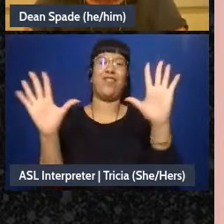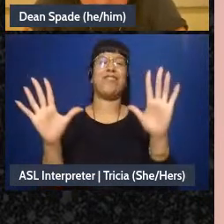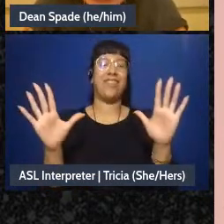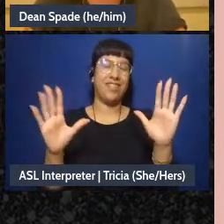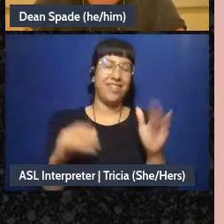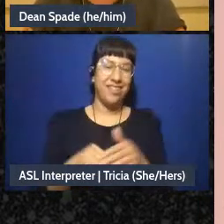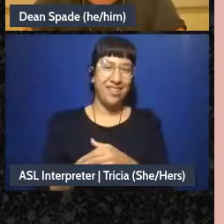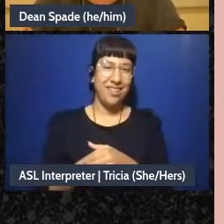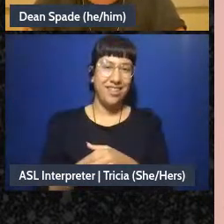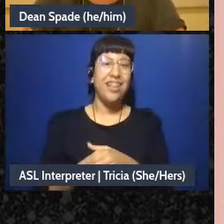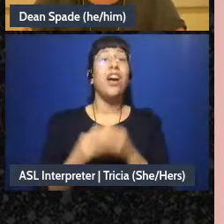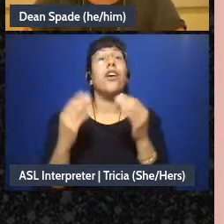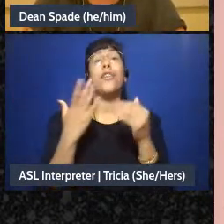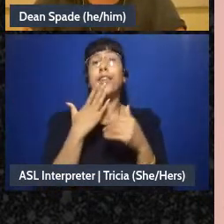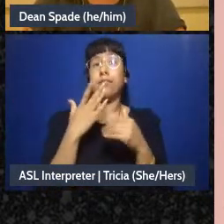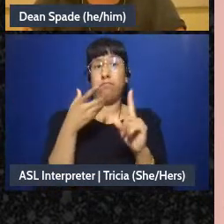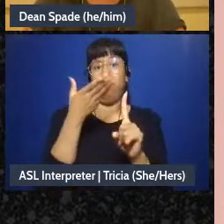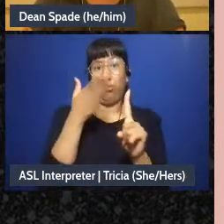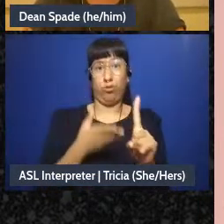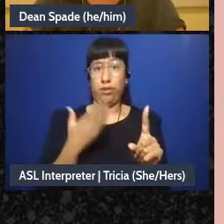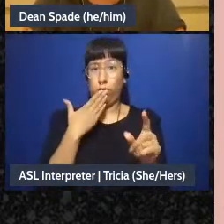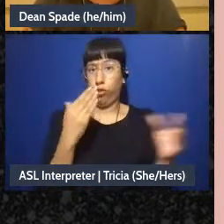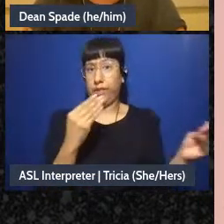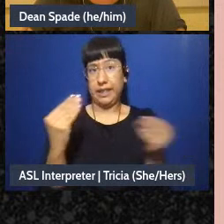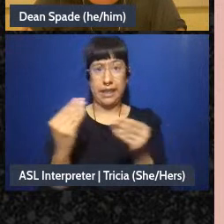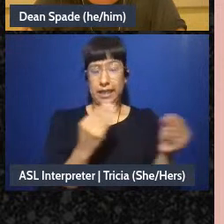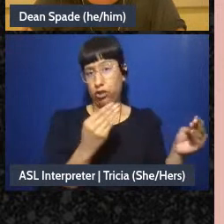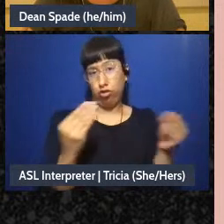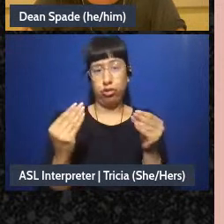Good facilitators are helping make sure that everybody at the meeting